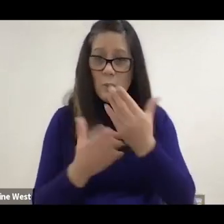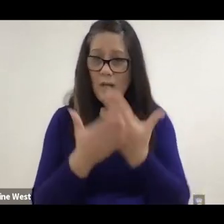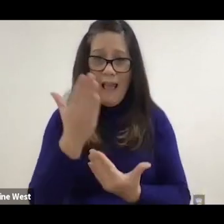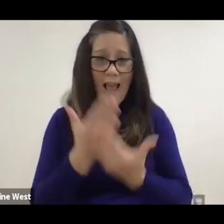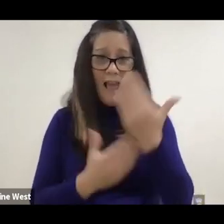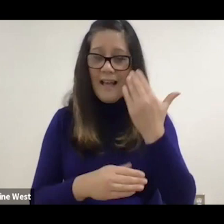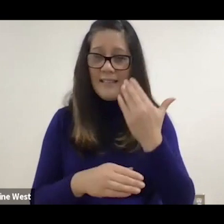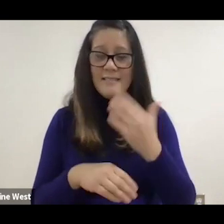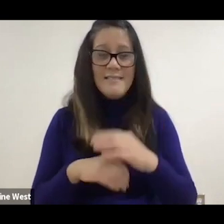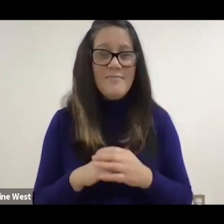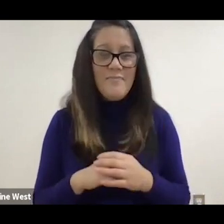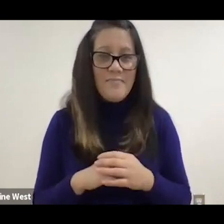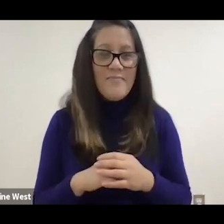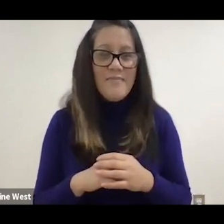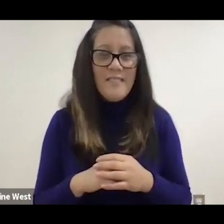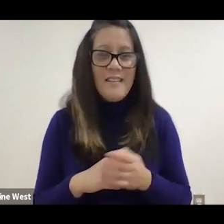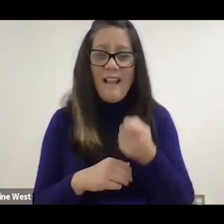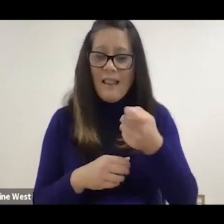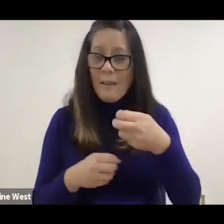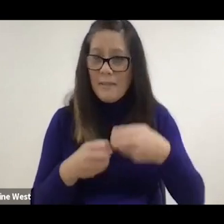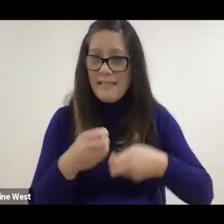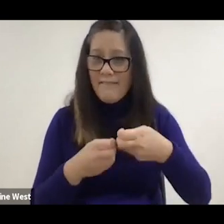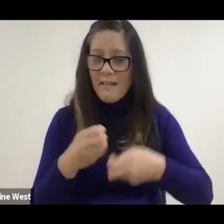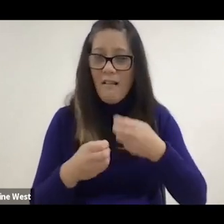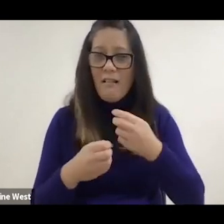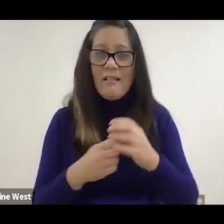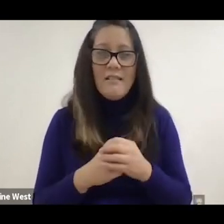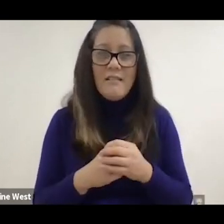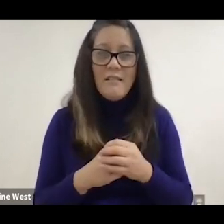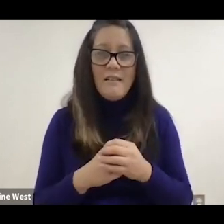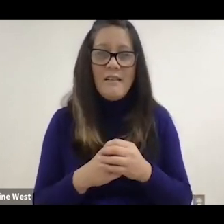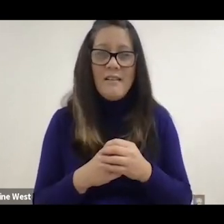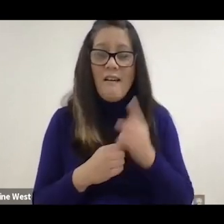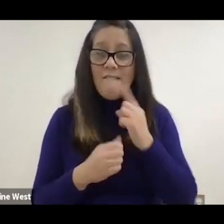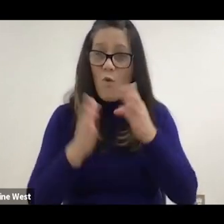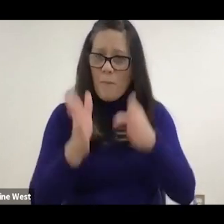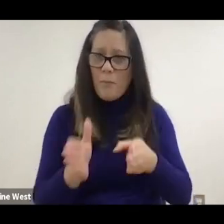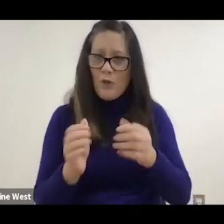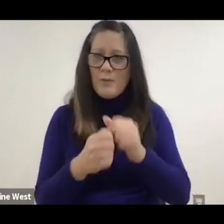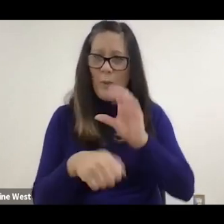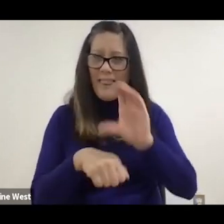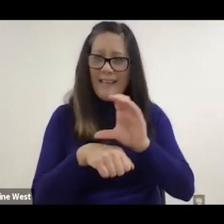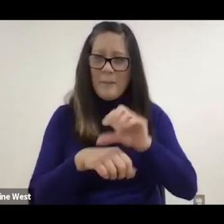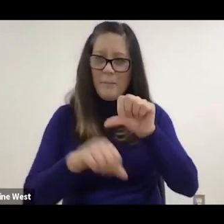and that makes it a little bit difficult, especially for someone with a computer science background